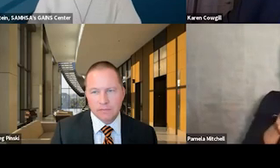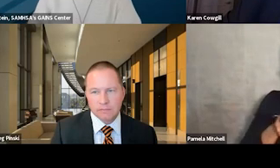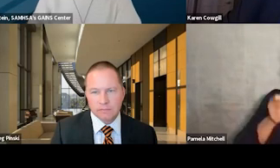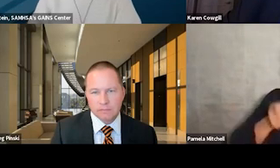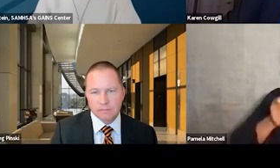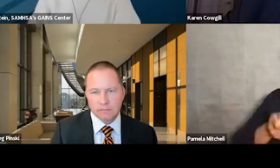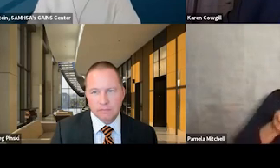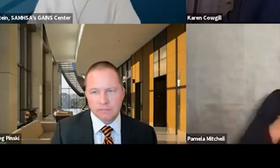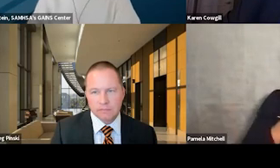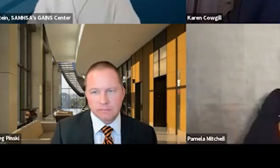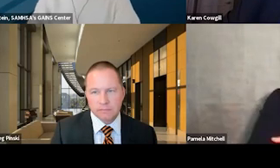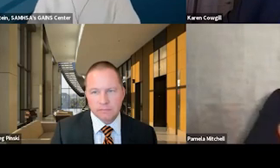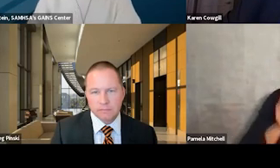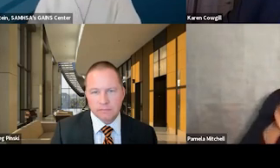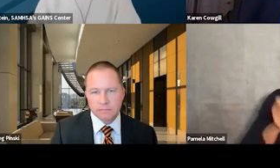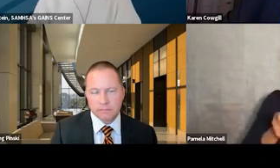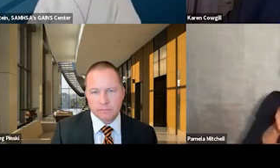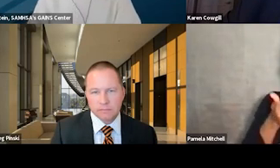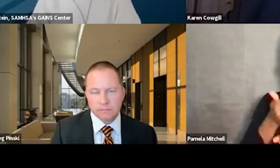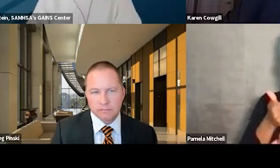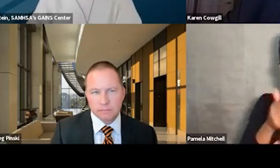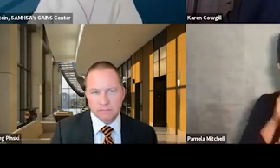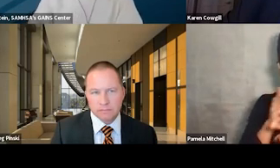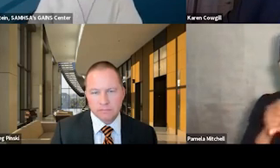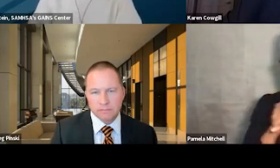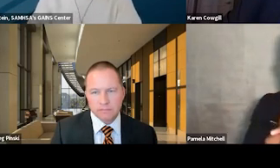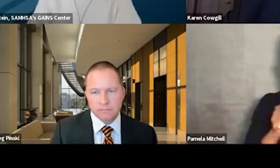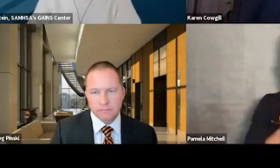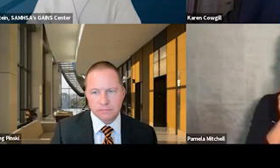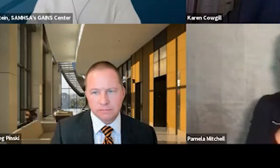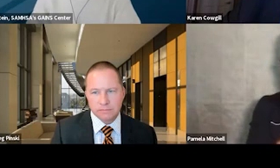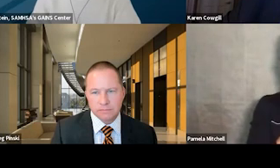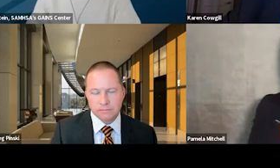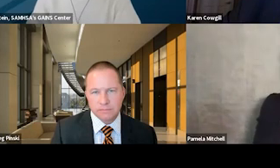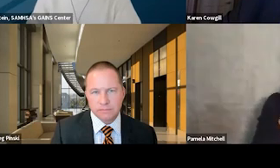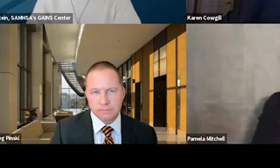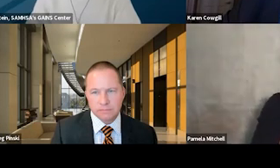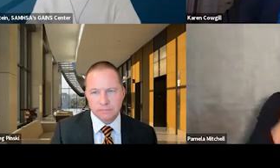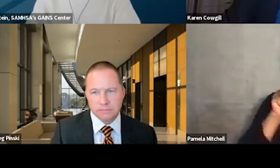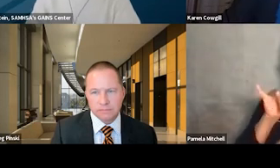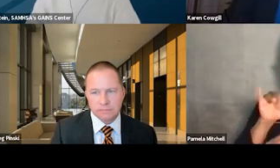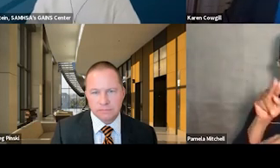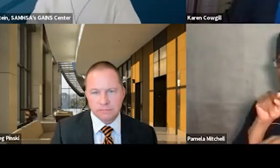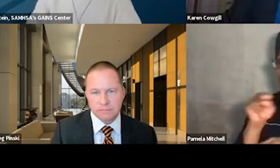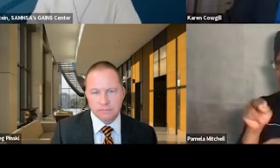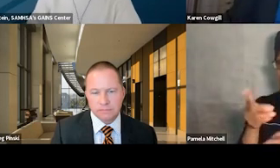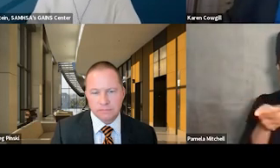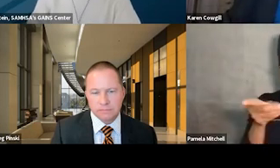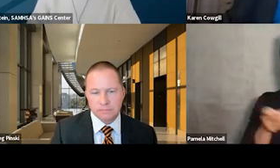the University of Minnesota Law School and practice law in Minnesota and Montana. As a district judge, he sat by designation